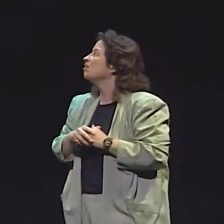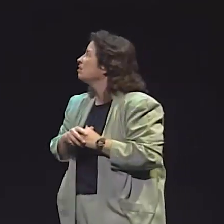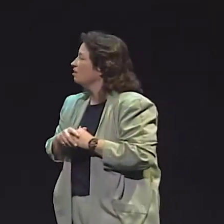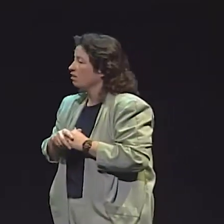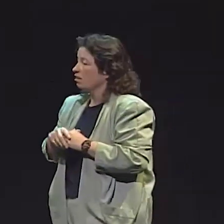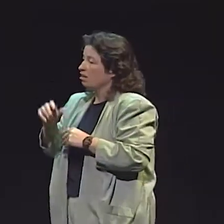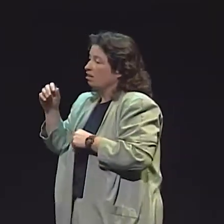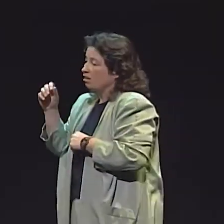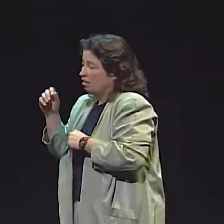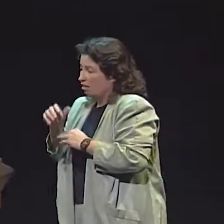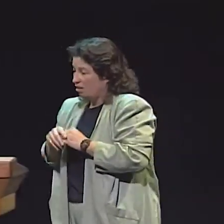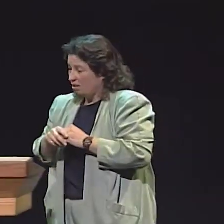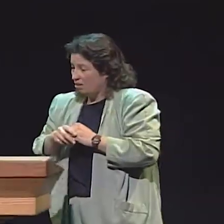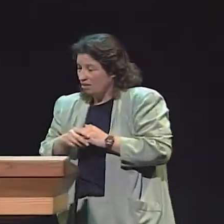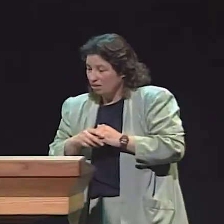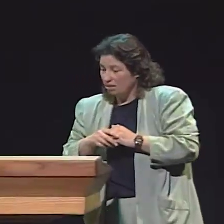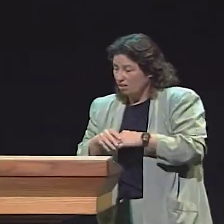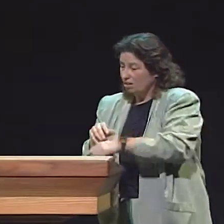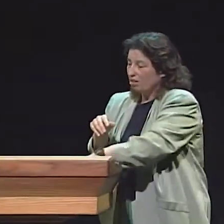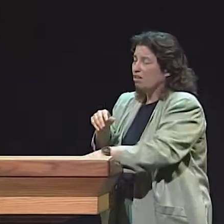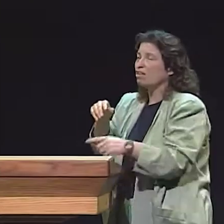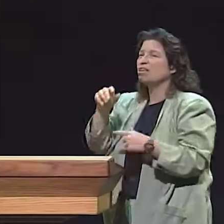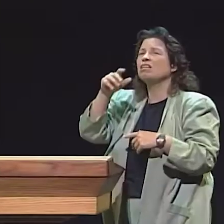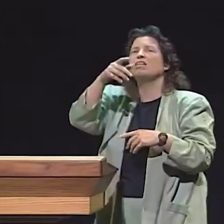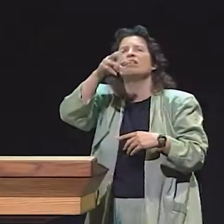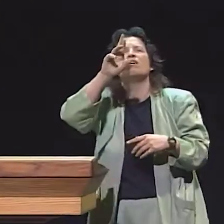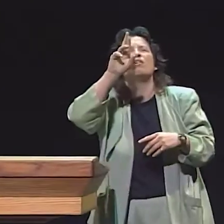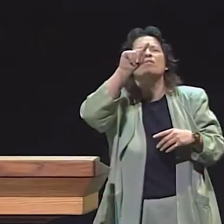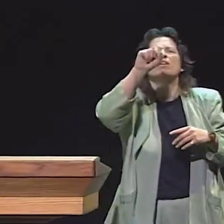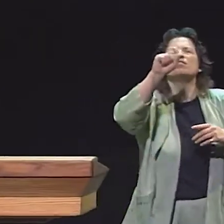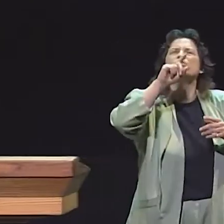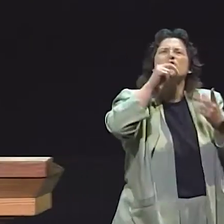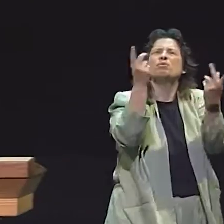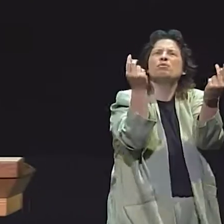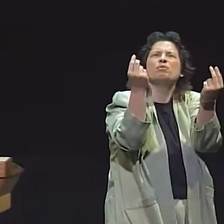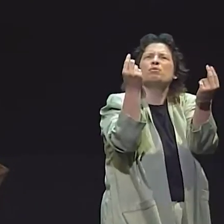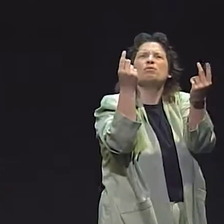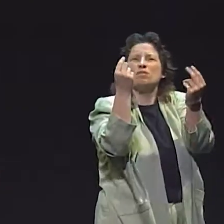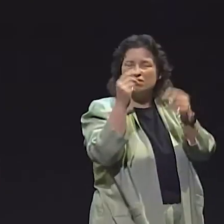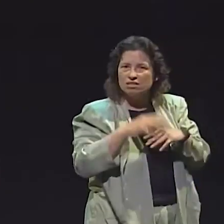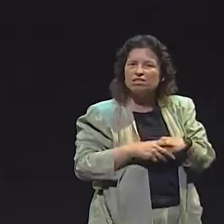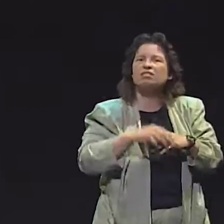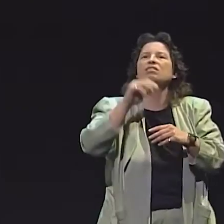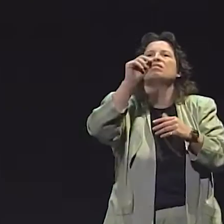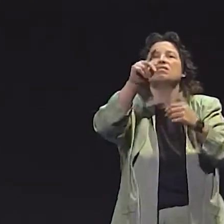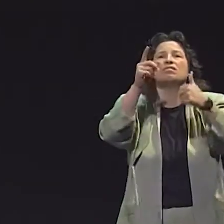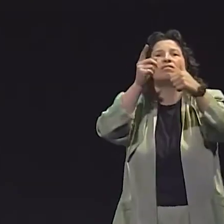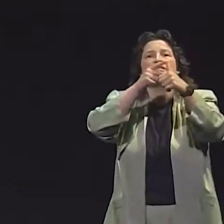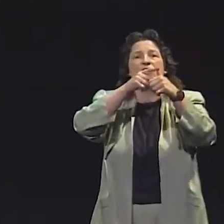THE FACT THAT WE HAD 3 DIFFERENT ELICITATION SITUATIONS, AND I'M ONLY GONNA BE LOOKING AT THE SECOND ONE